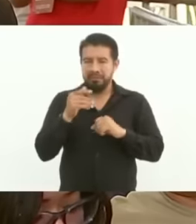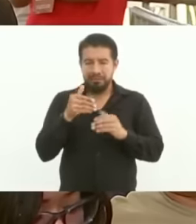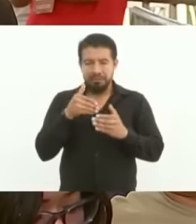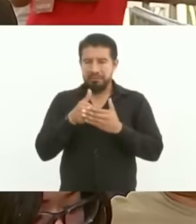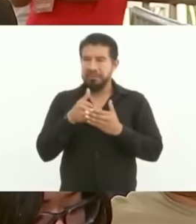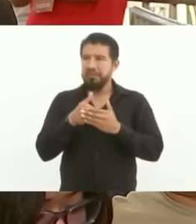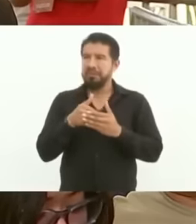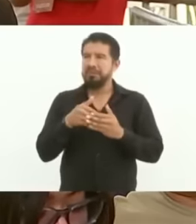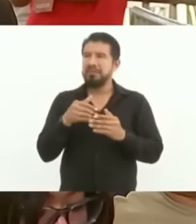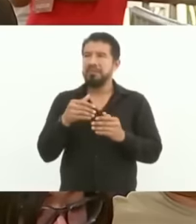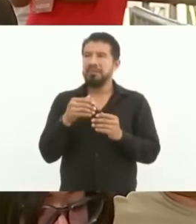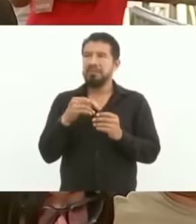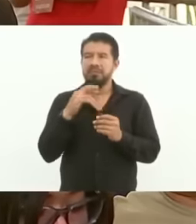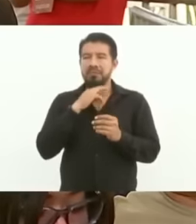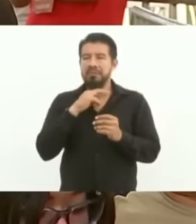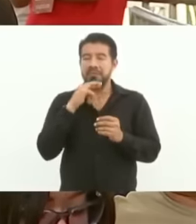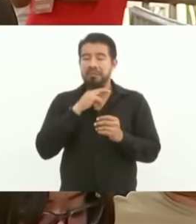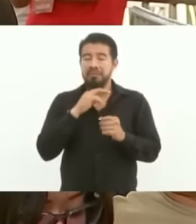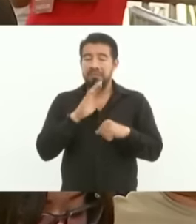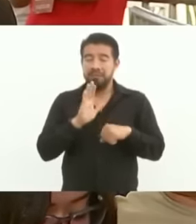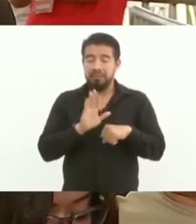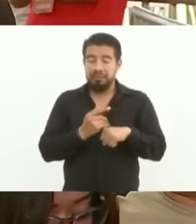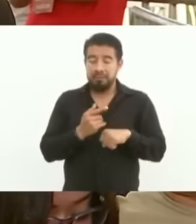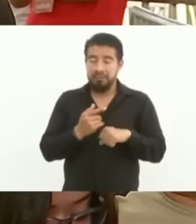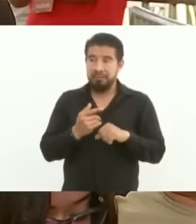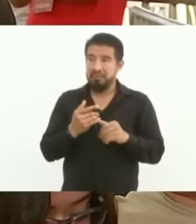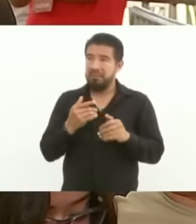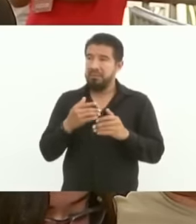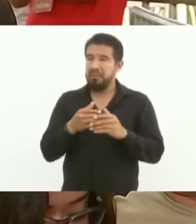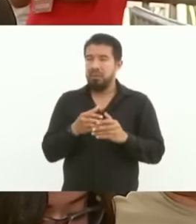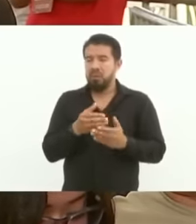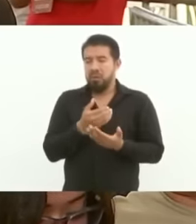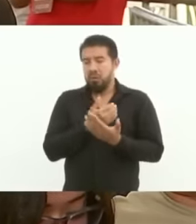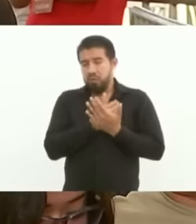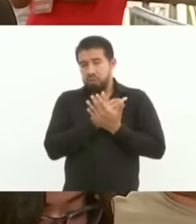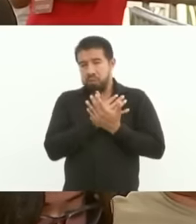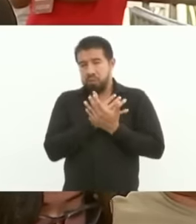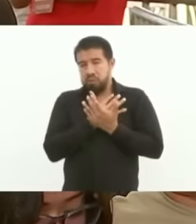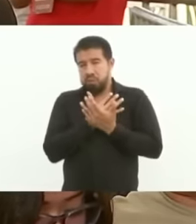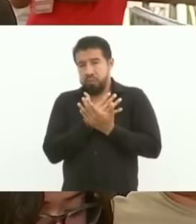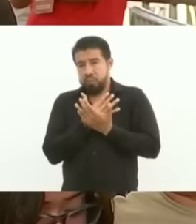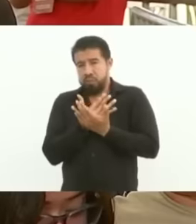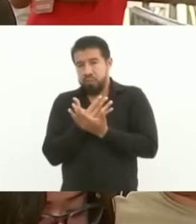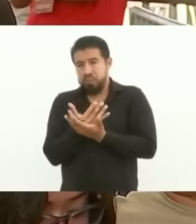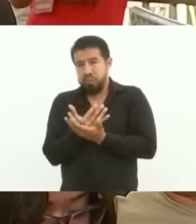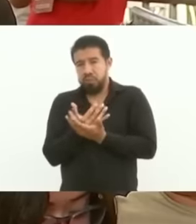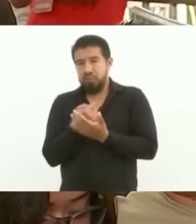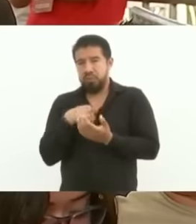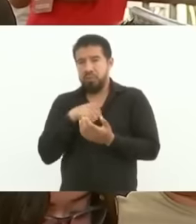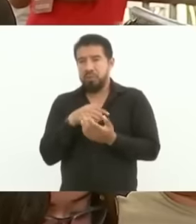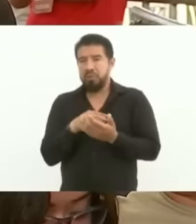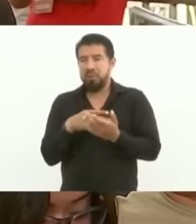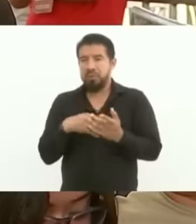because yes, it has been a long time since we have been waiting for this disincorporation